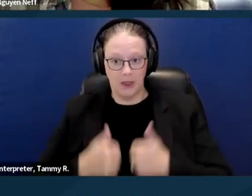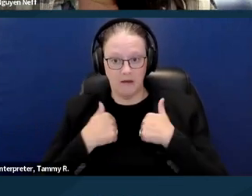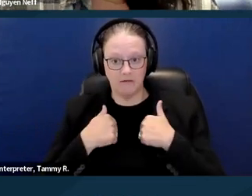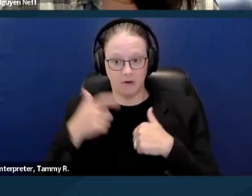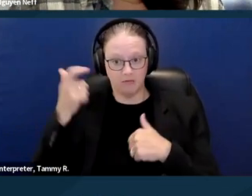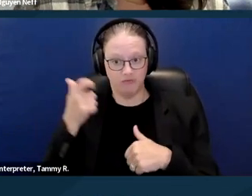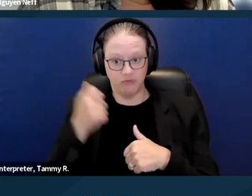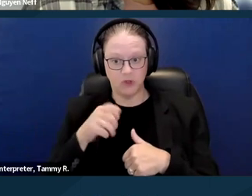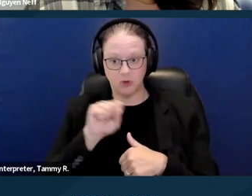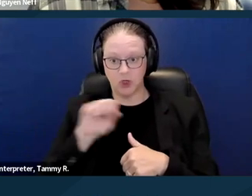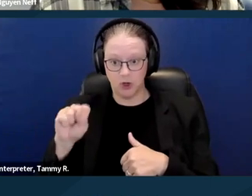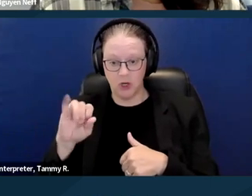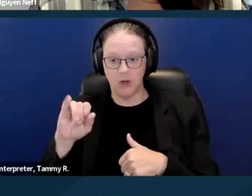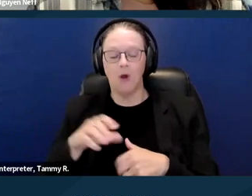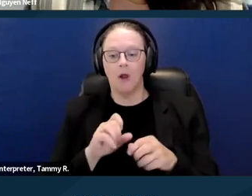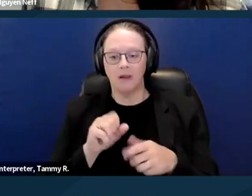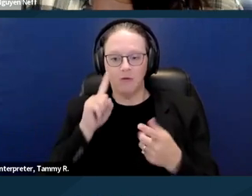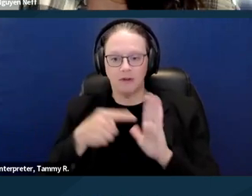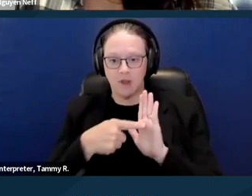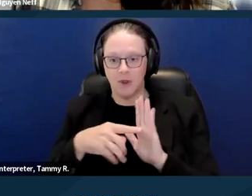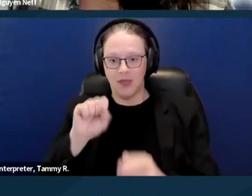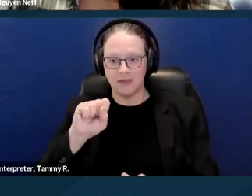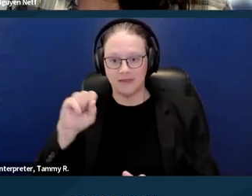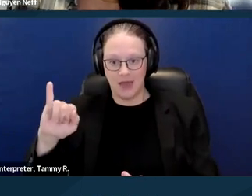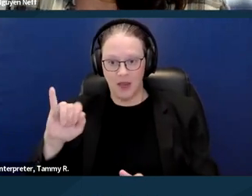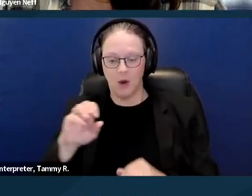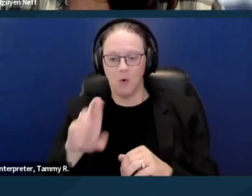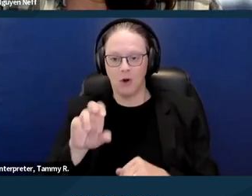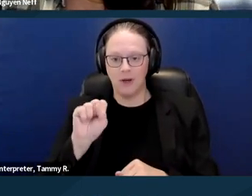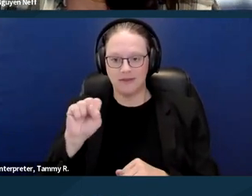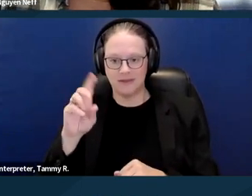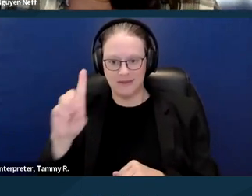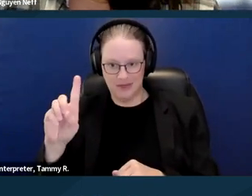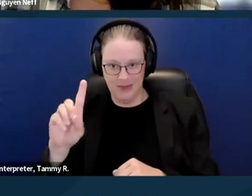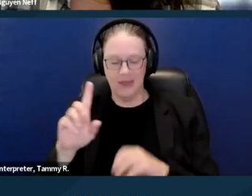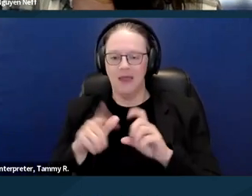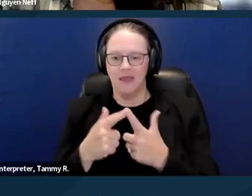especially if you survive on SSI or SSD, you're just never gonna make enough money